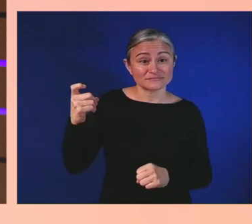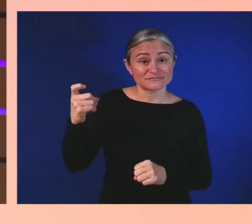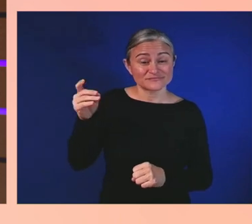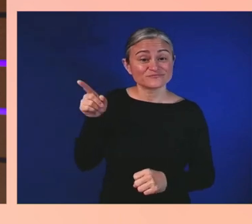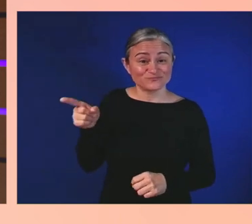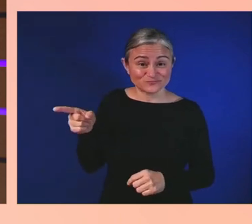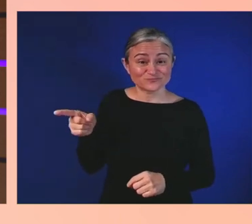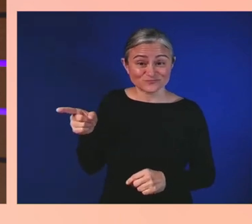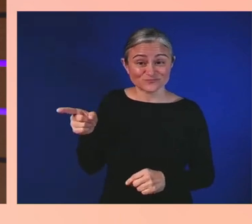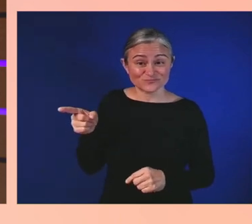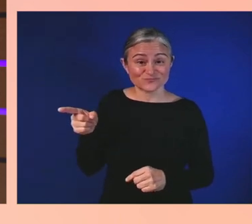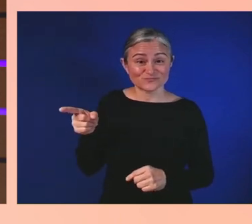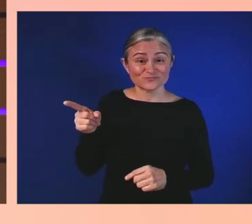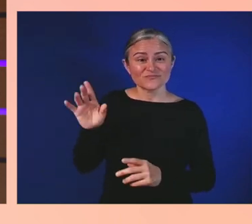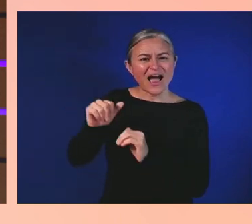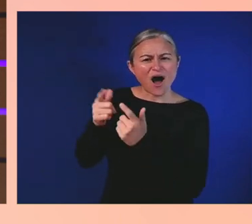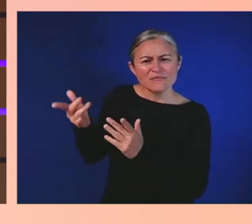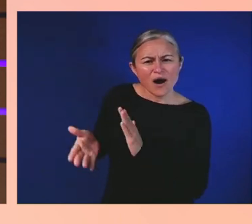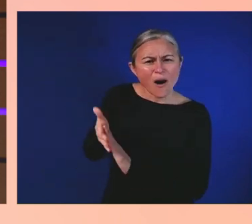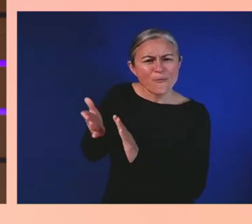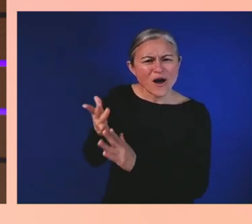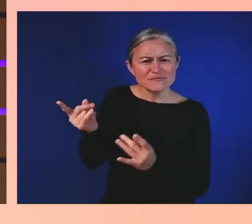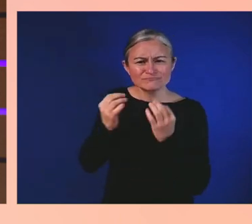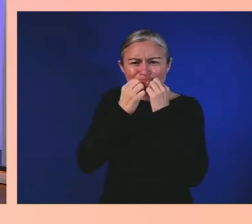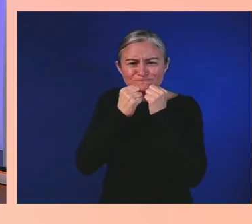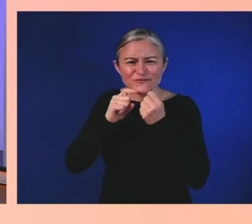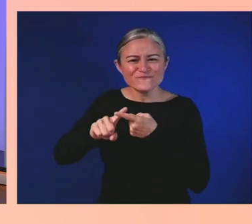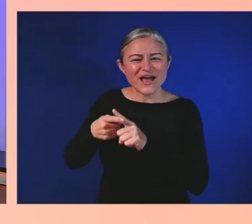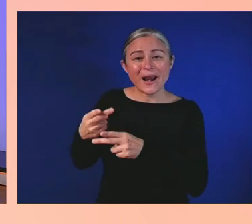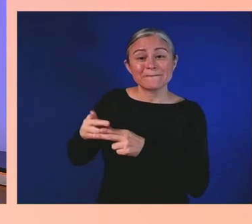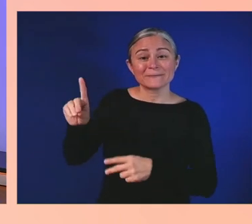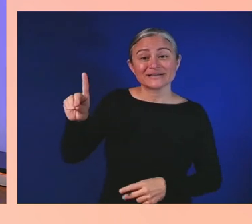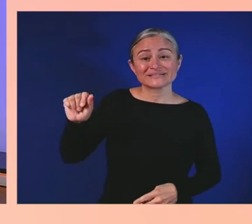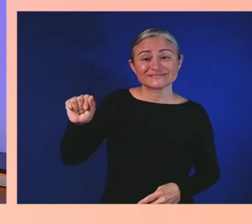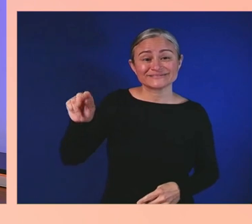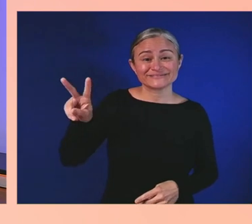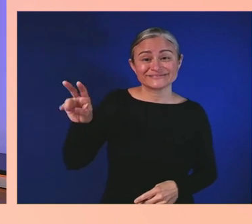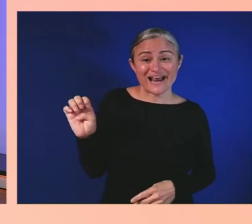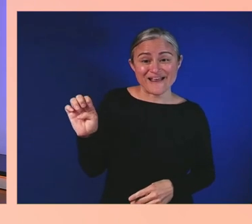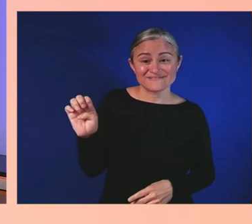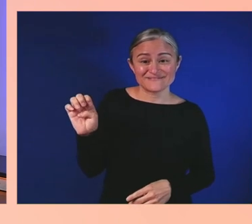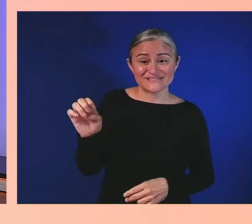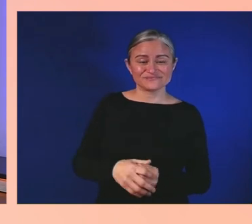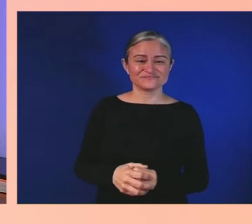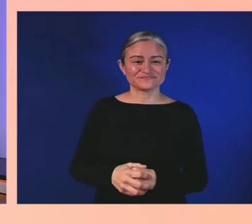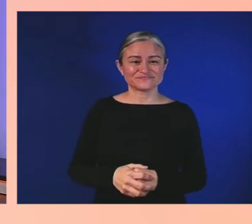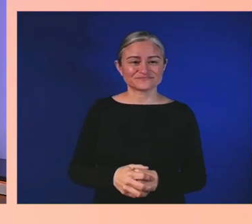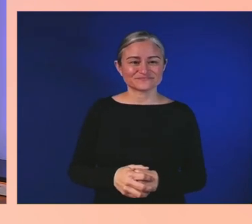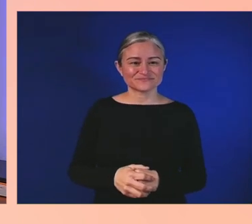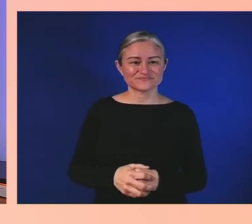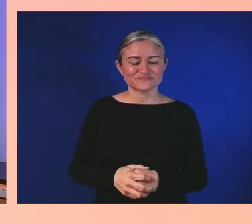Dave McCarthy. Dave, all yours.. Hey everyone, thanks for being here. My name is Dave McCarthy.